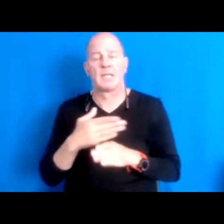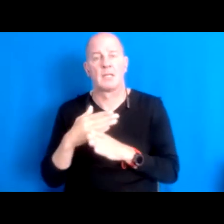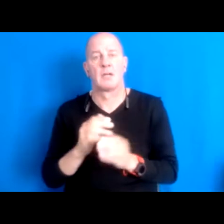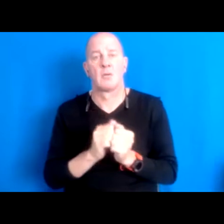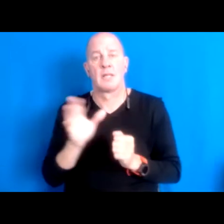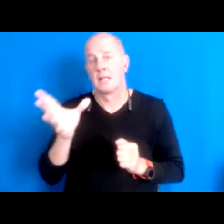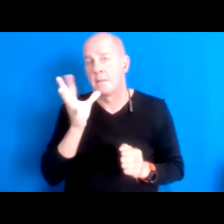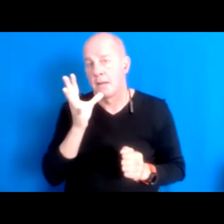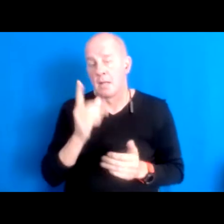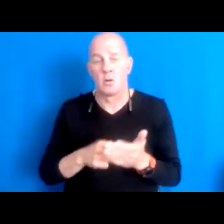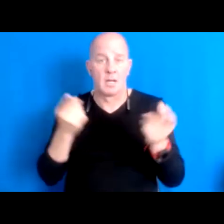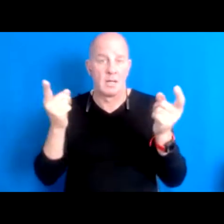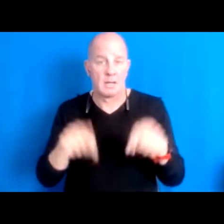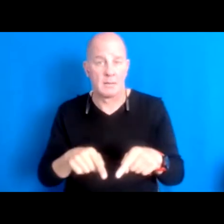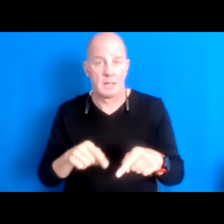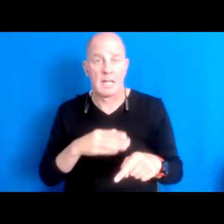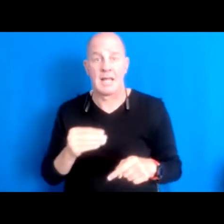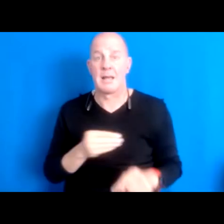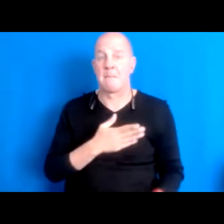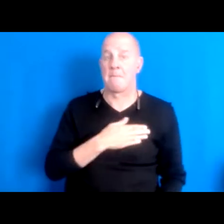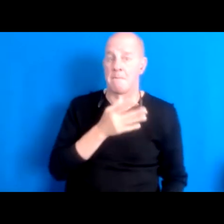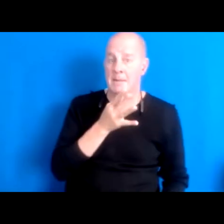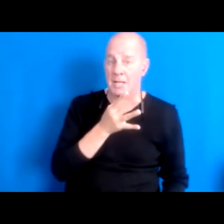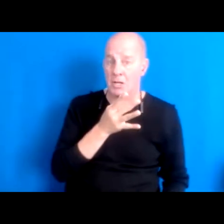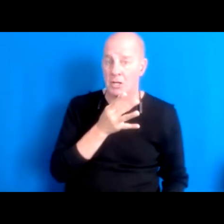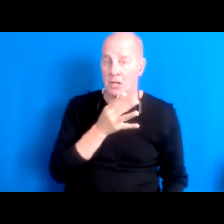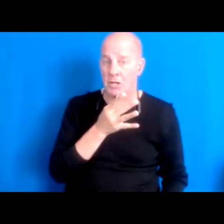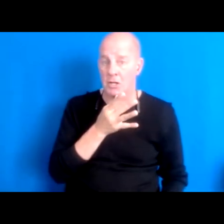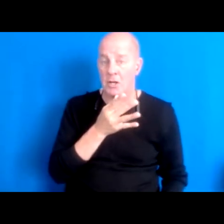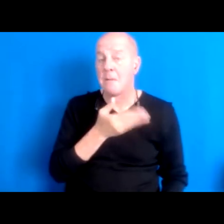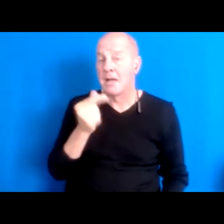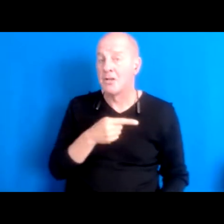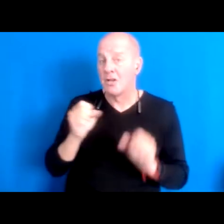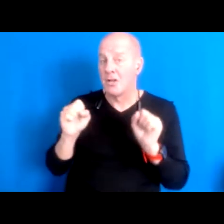happened. 16:10:27 And she, you know, in the best that she could you know she said hey you know I